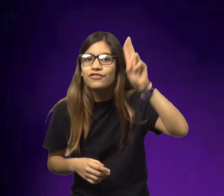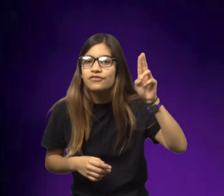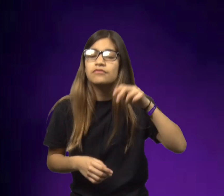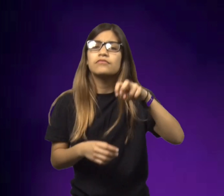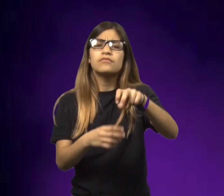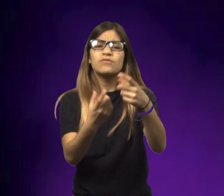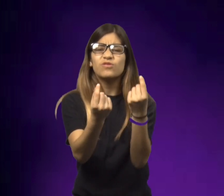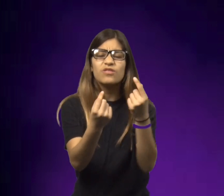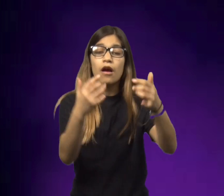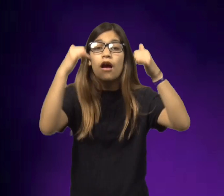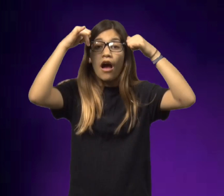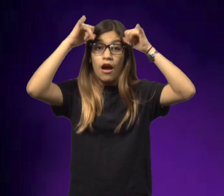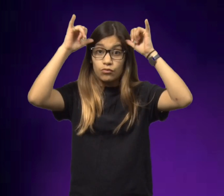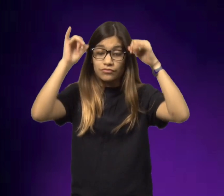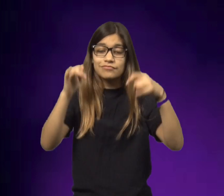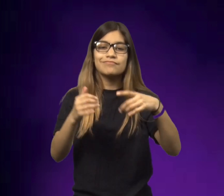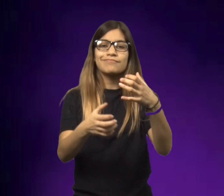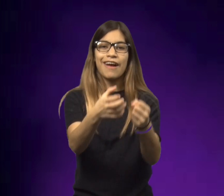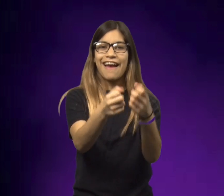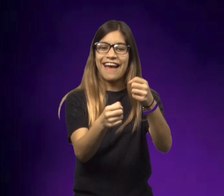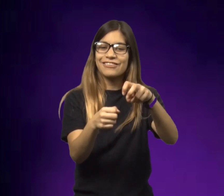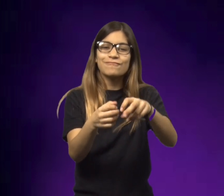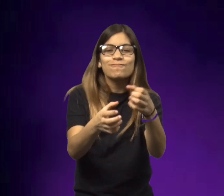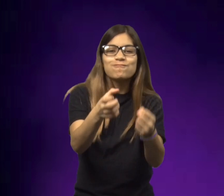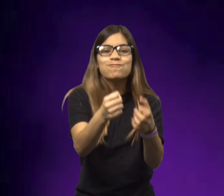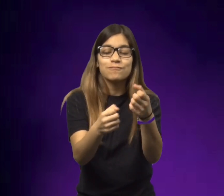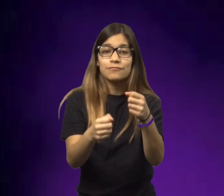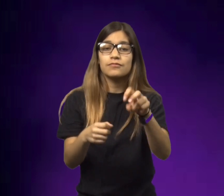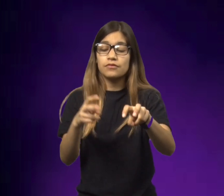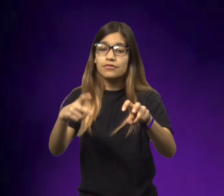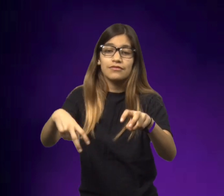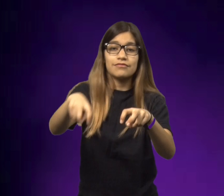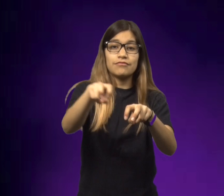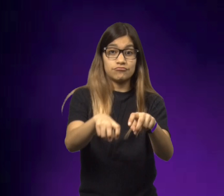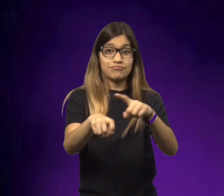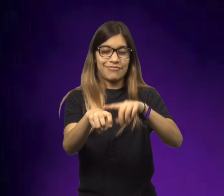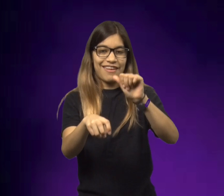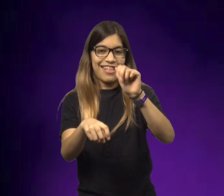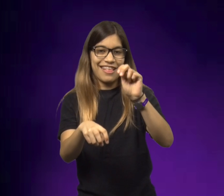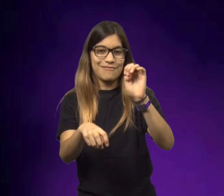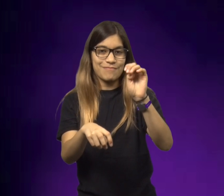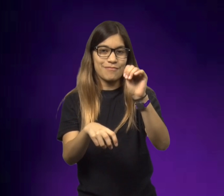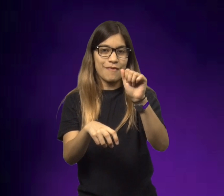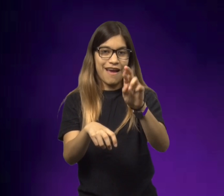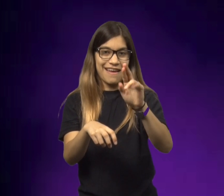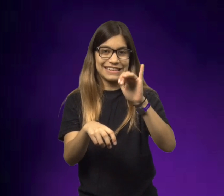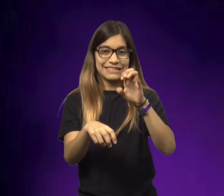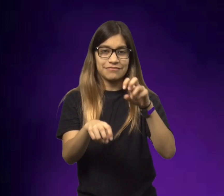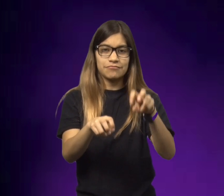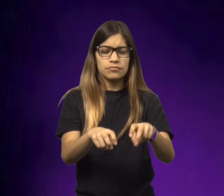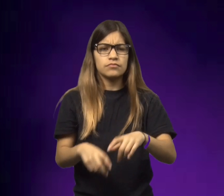Uncle Henrik was there and he was milking the cow. She came up and sat next to him.